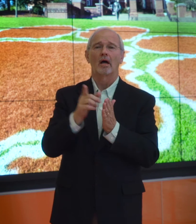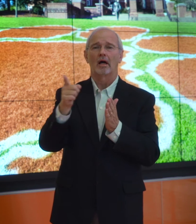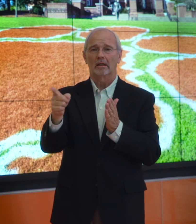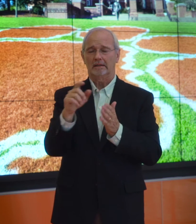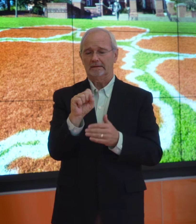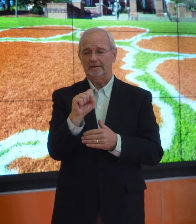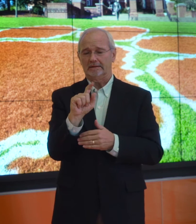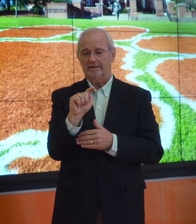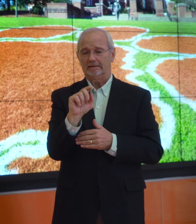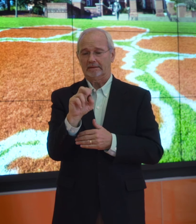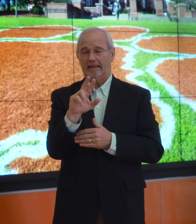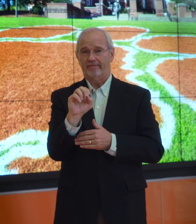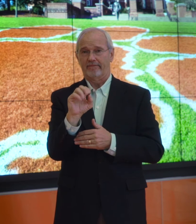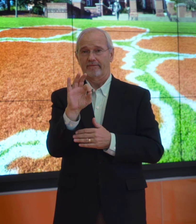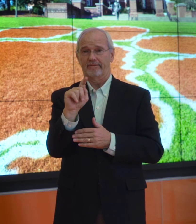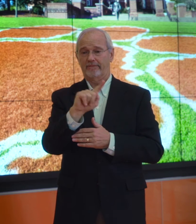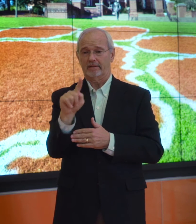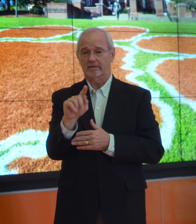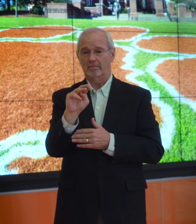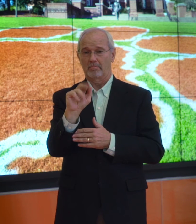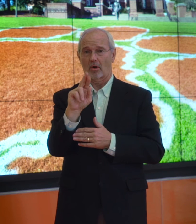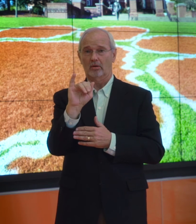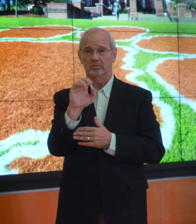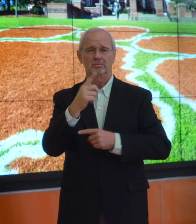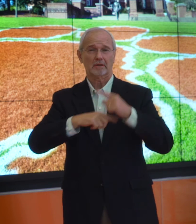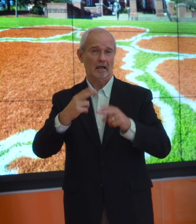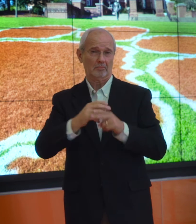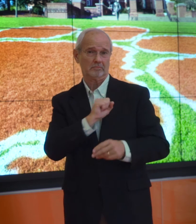We asked Steve Fitzmaurice, (this is his sign name)